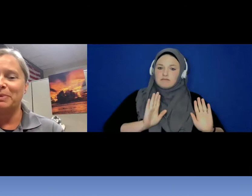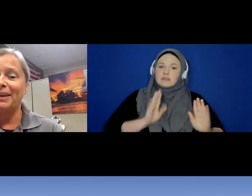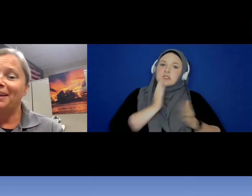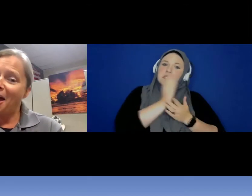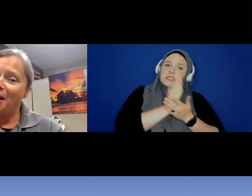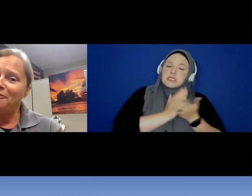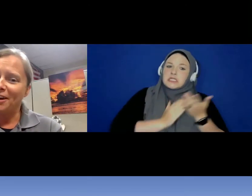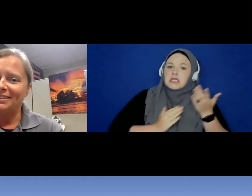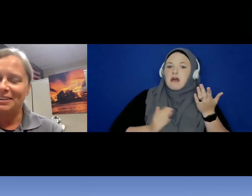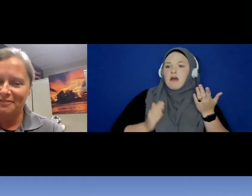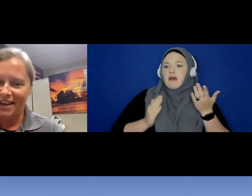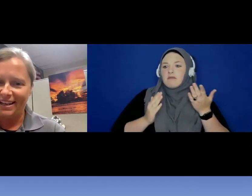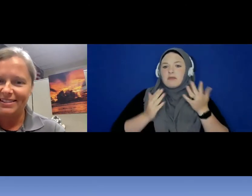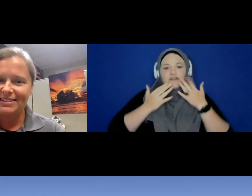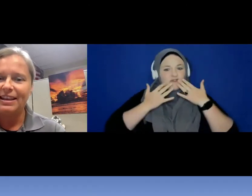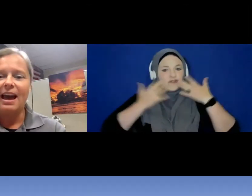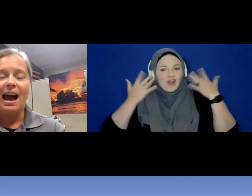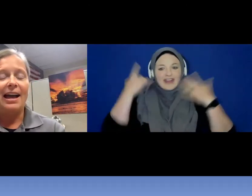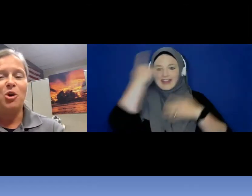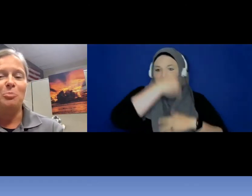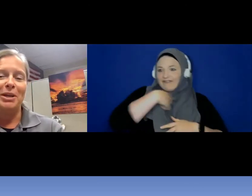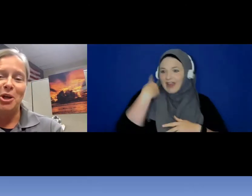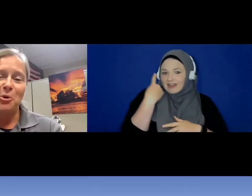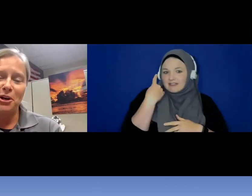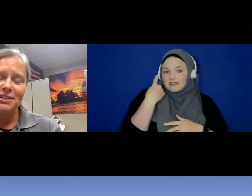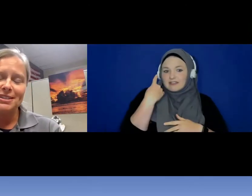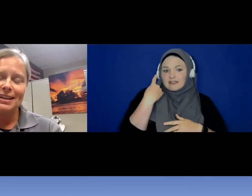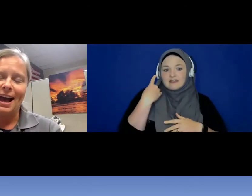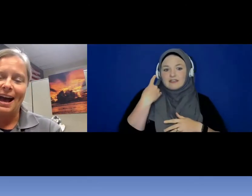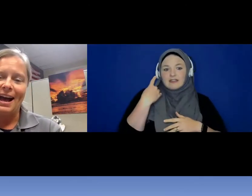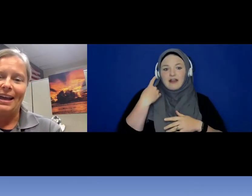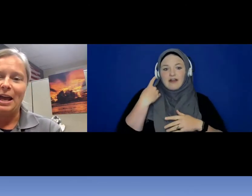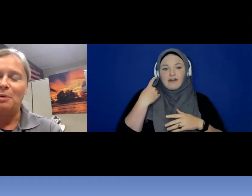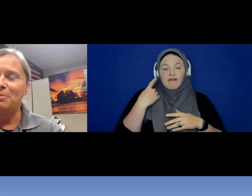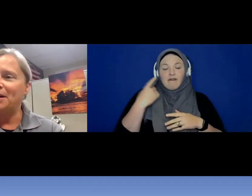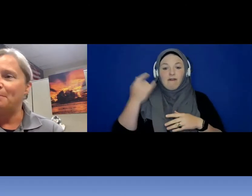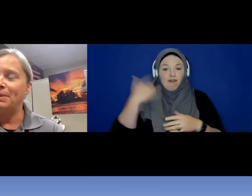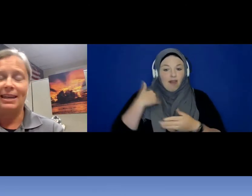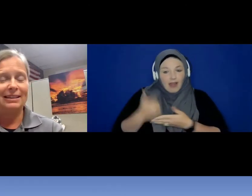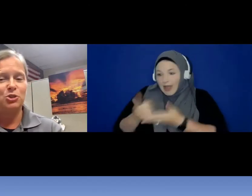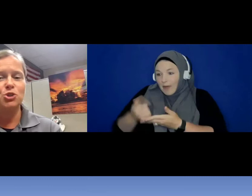being a friendly face. I open yogurt, I help them get their